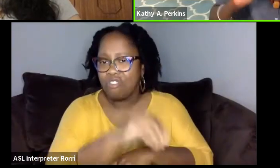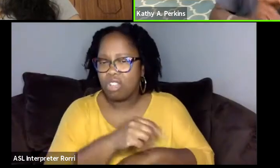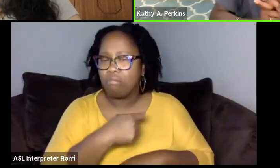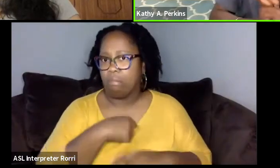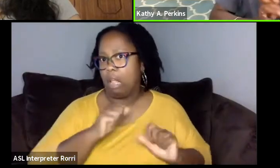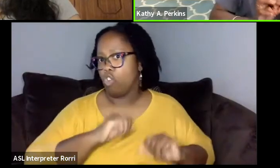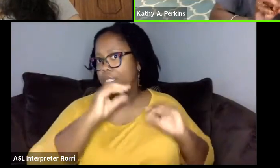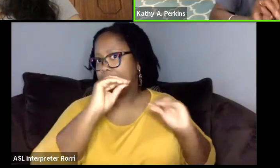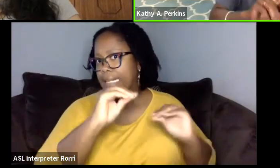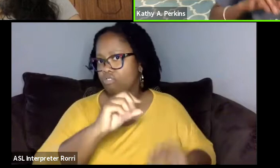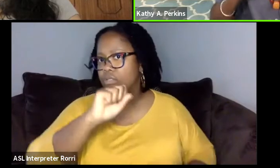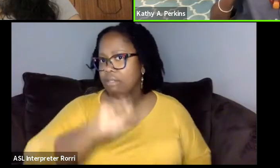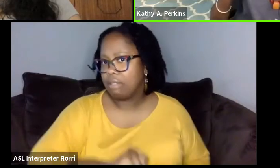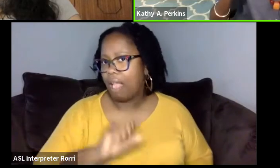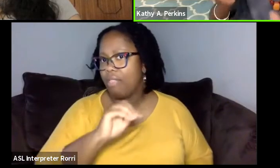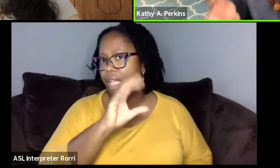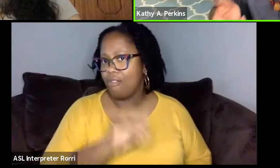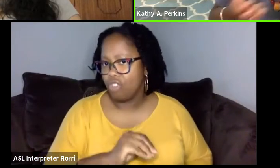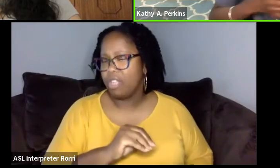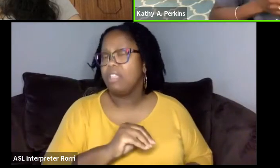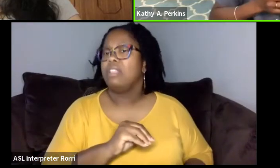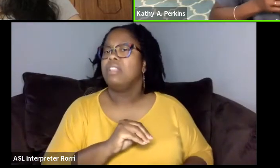I've been to the Caribbean, I could talk about carnival.